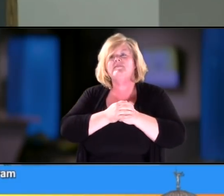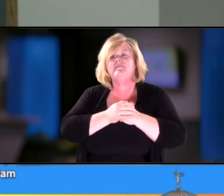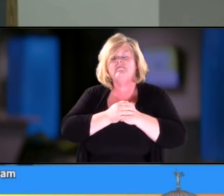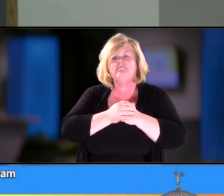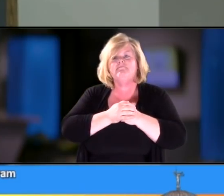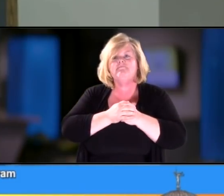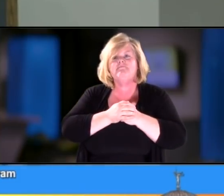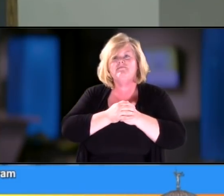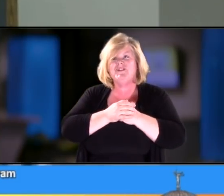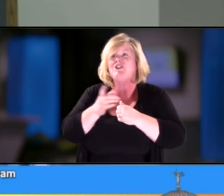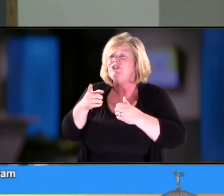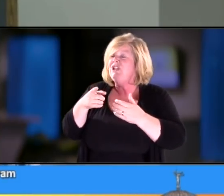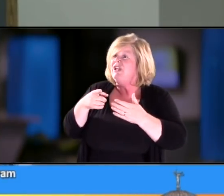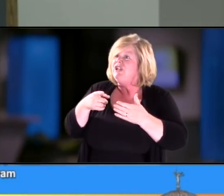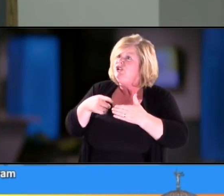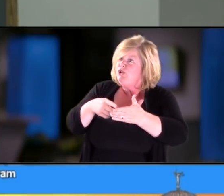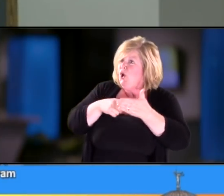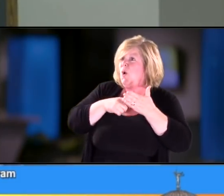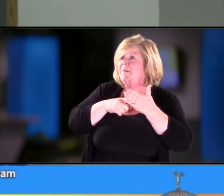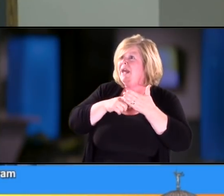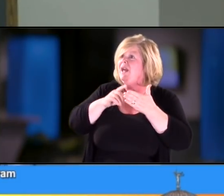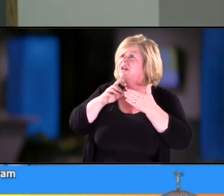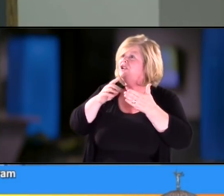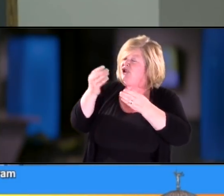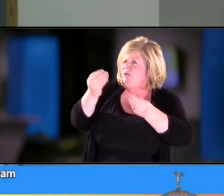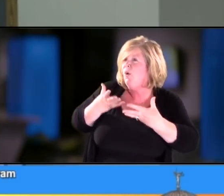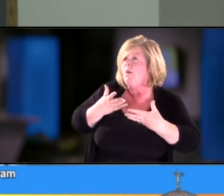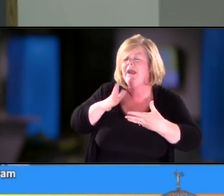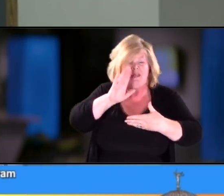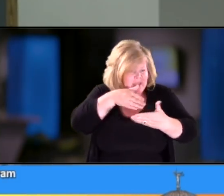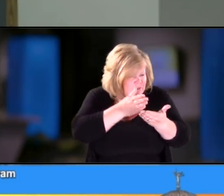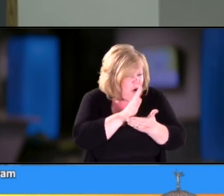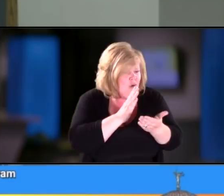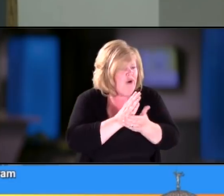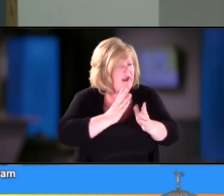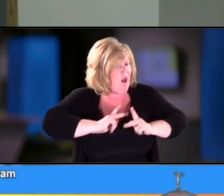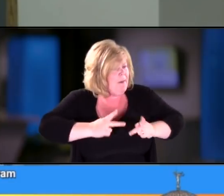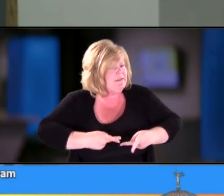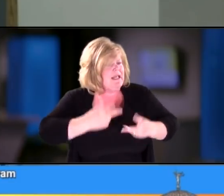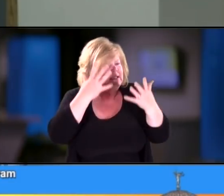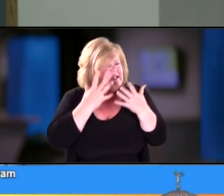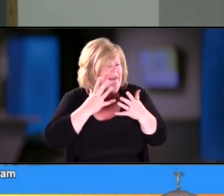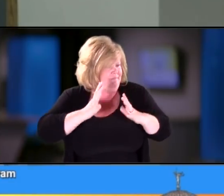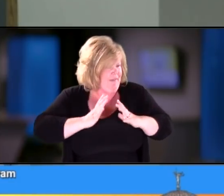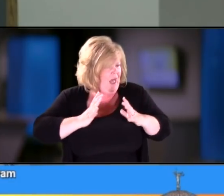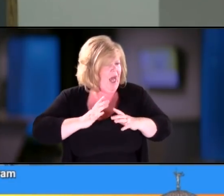showing me that it's okay to be upset or be sad but to work through that